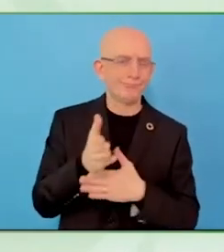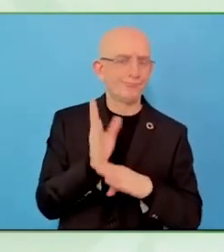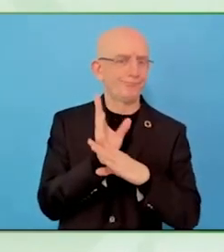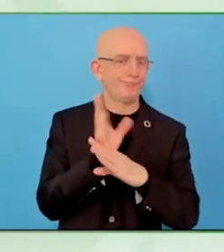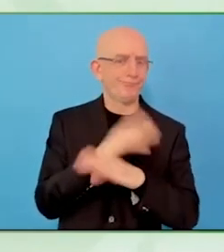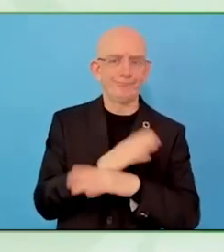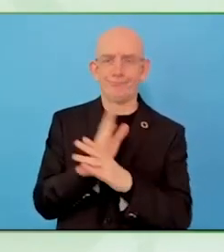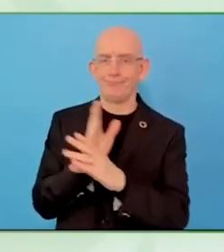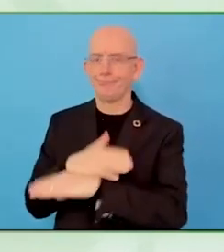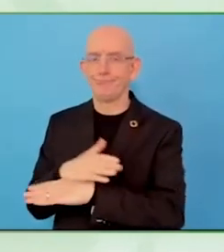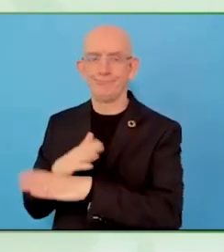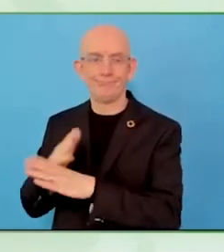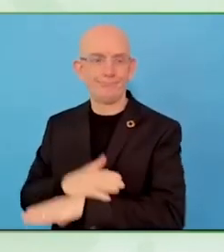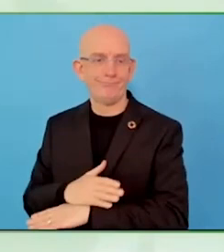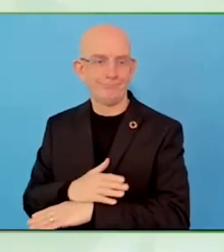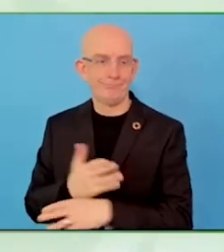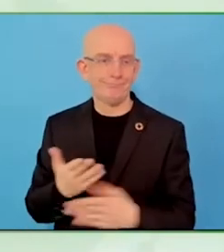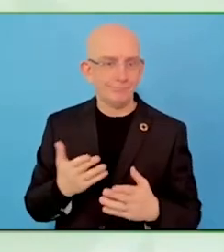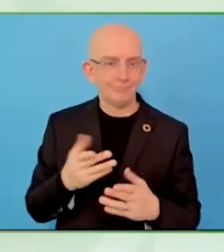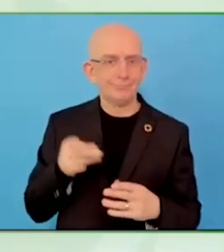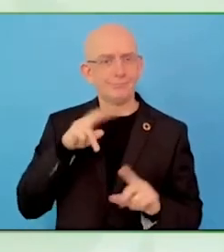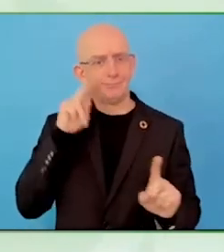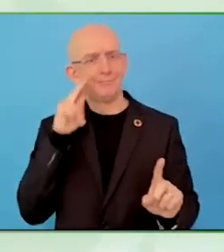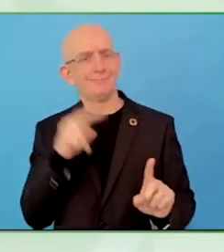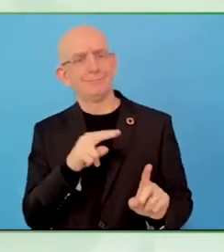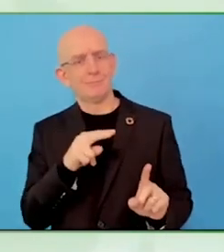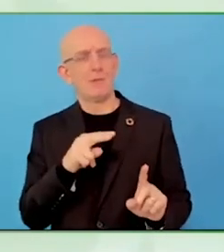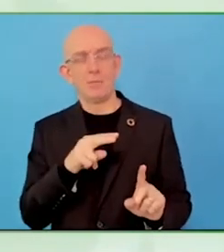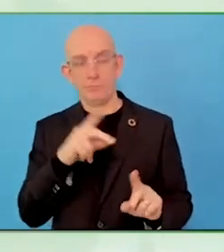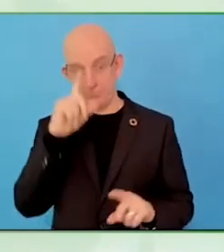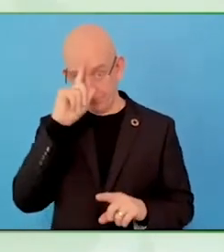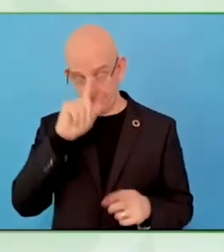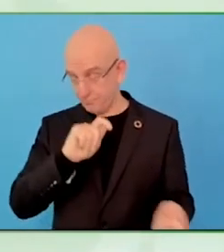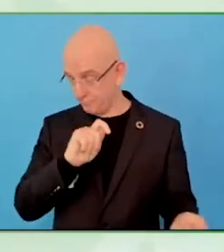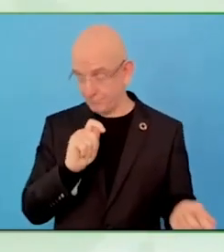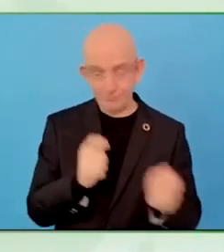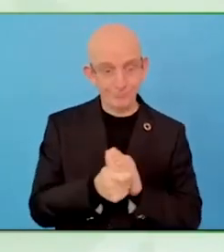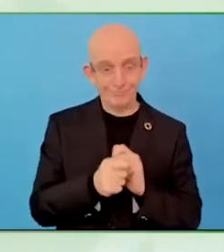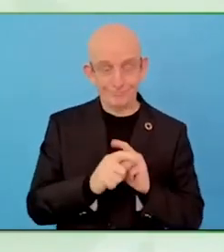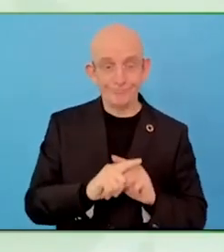interested in satisfying their own basic needs with a government that